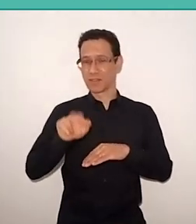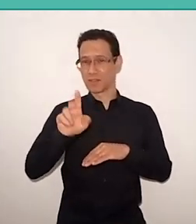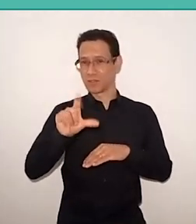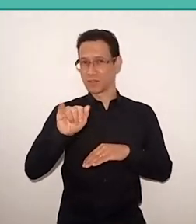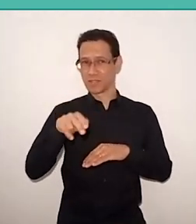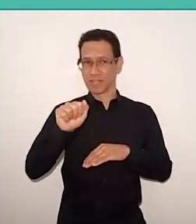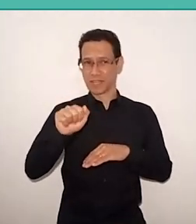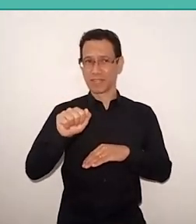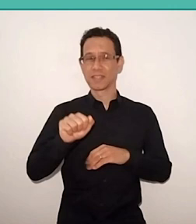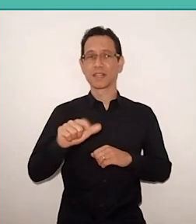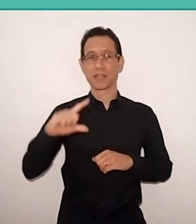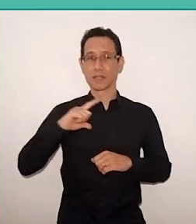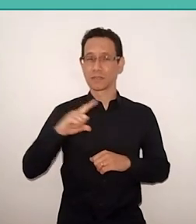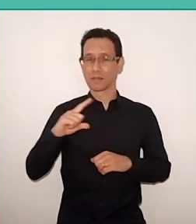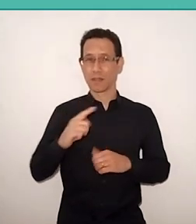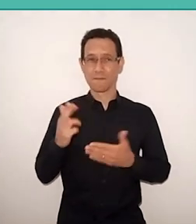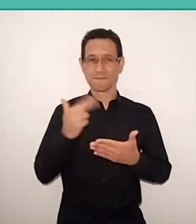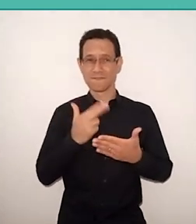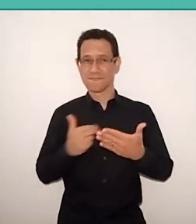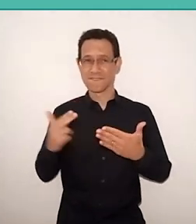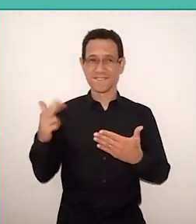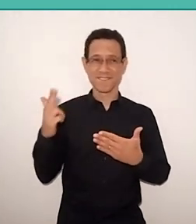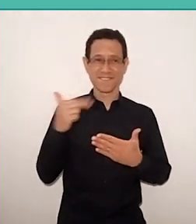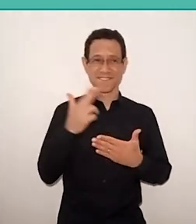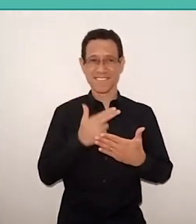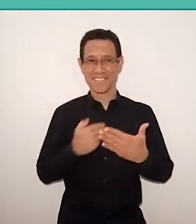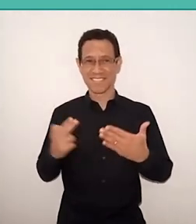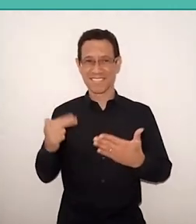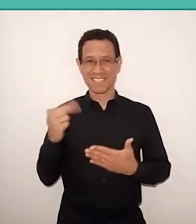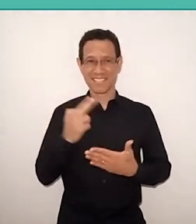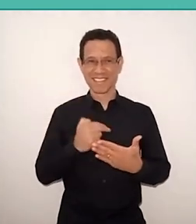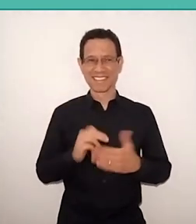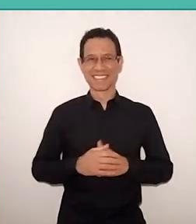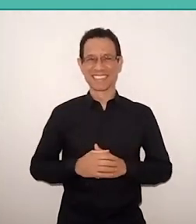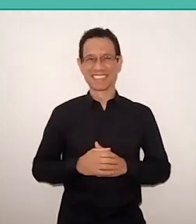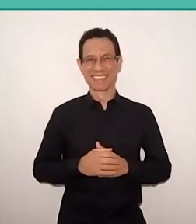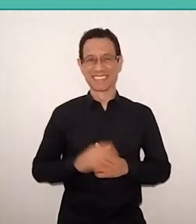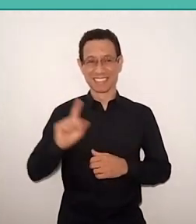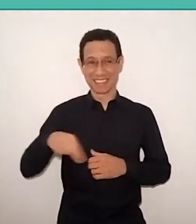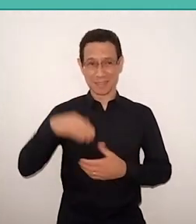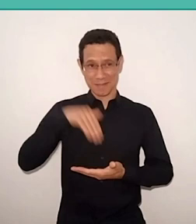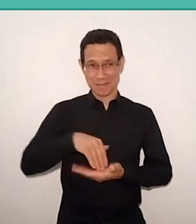that is illustrating this conversation, and we'll take a moment, at the end of our table,